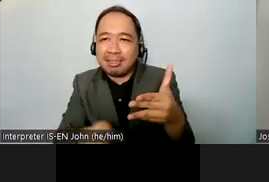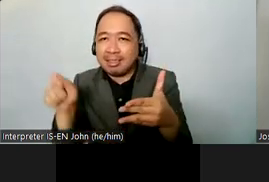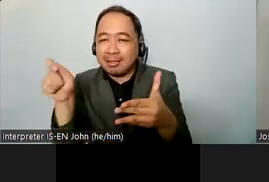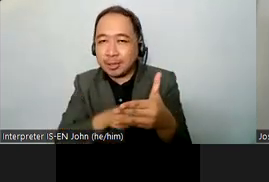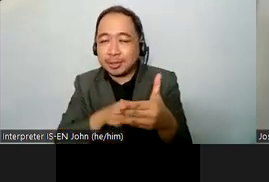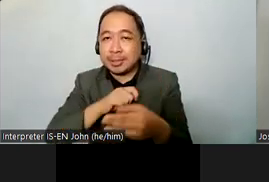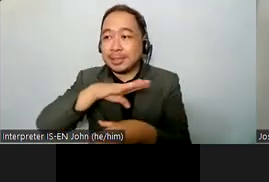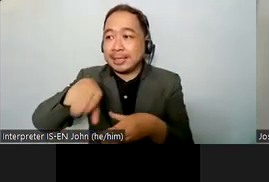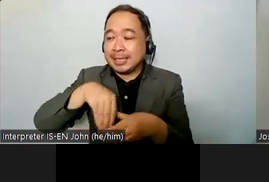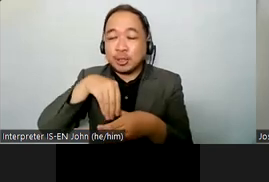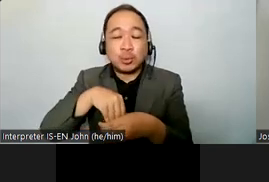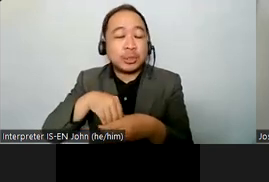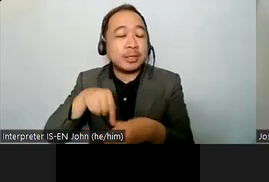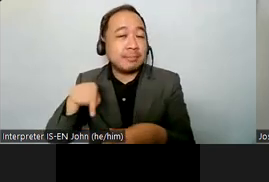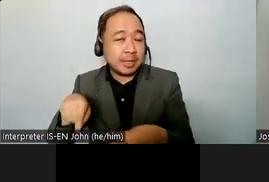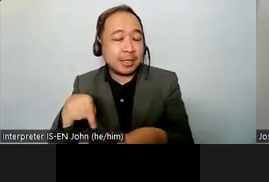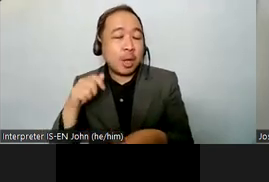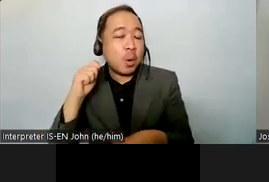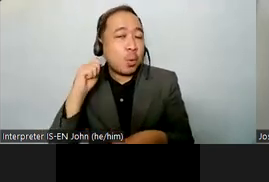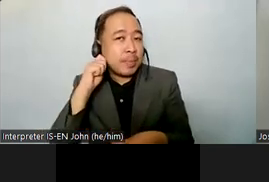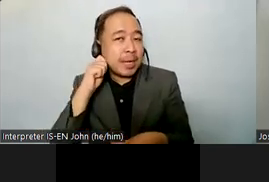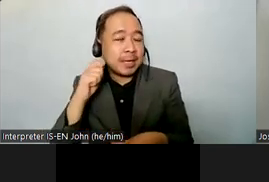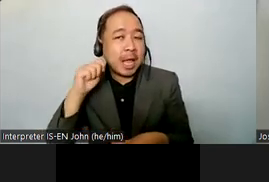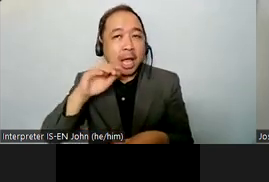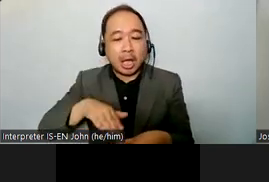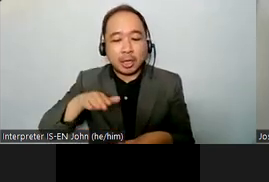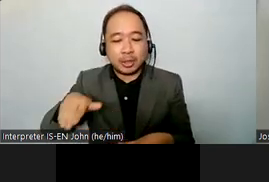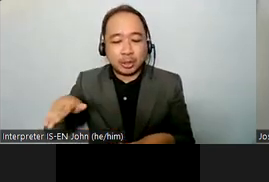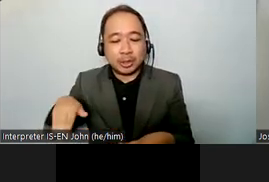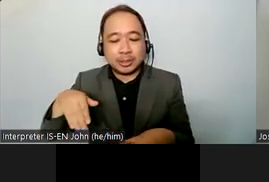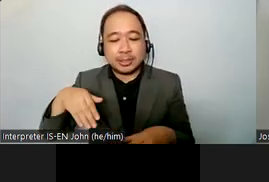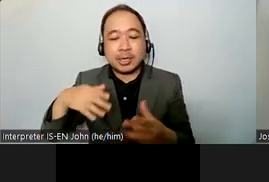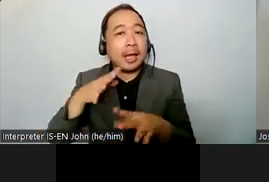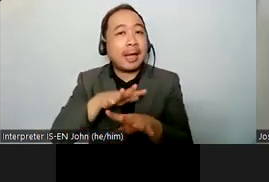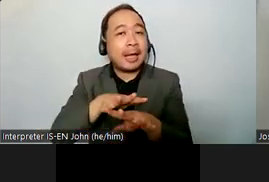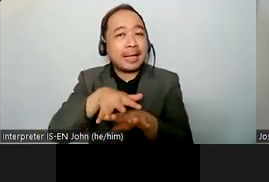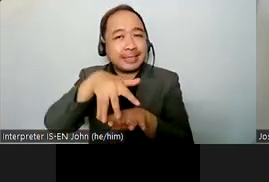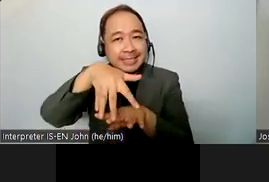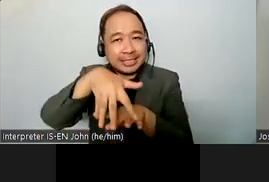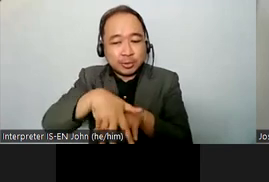gender identity diverse and underrepresented disability identities including specifically